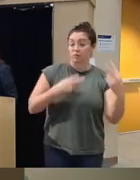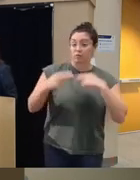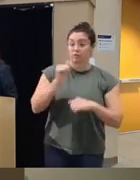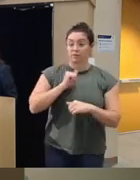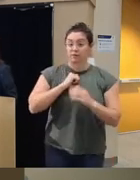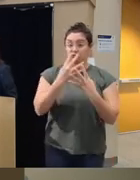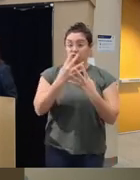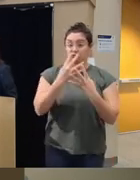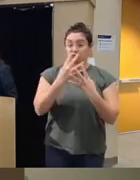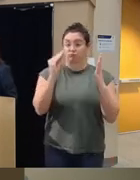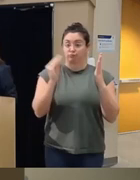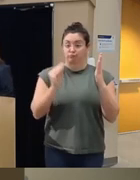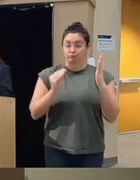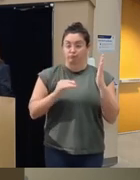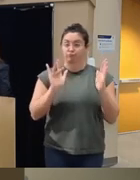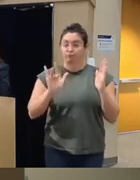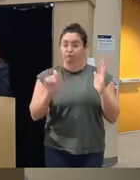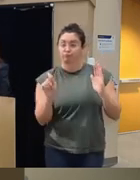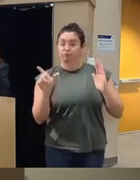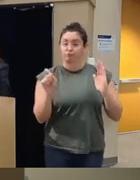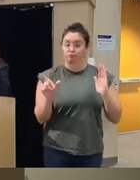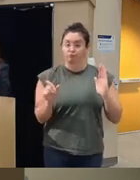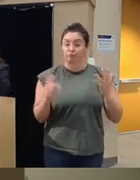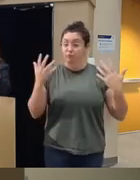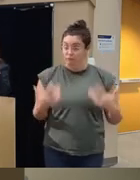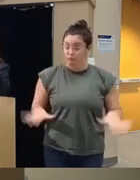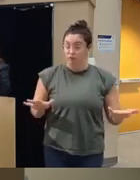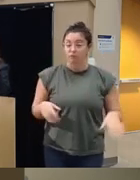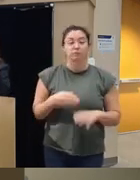the screeners the weekly screeners before they start doing their coping skills and